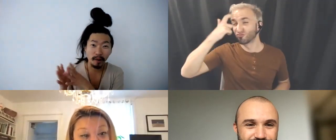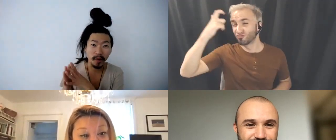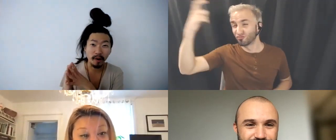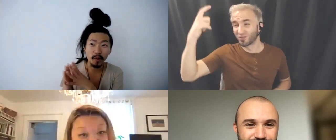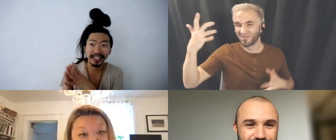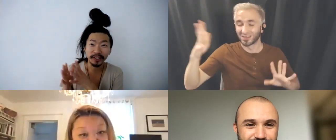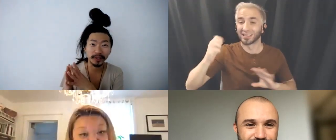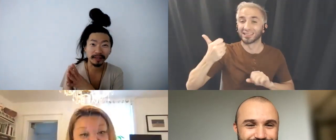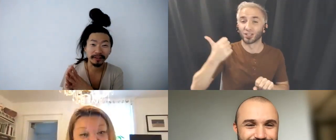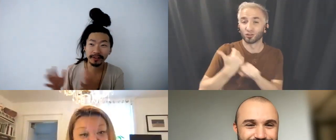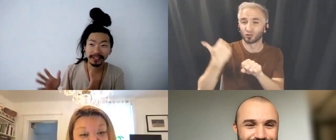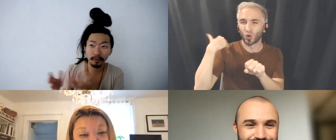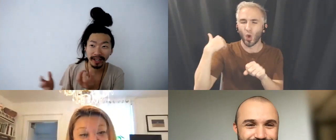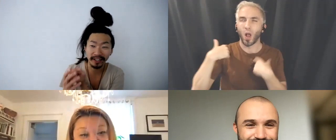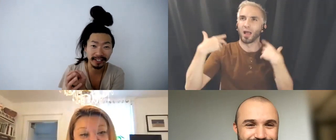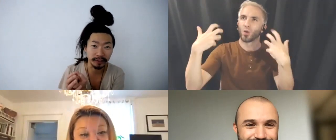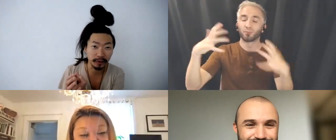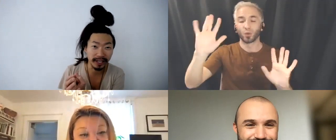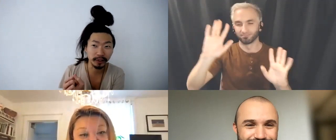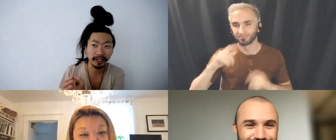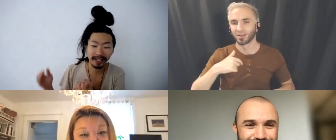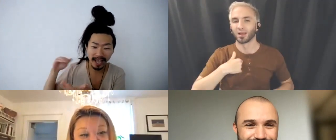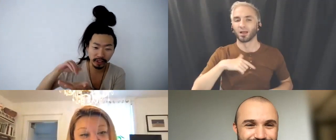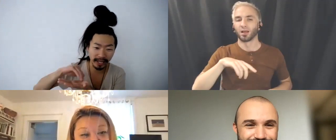I wanted to do something, the first time when I encountered Isadora and and just entering